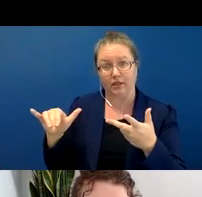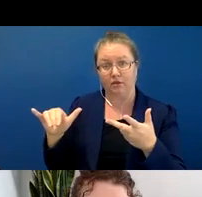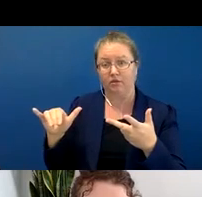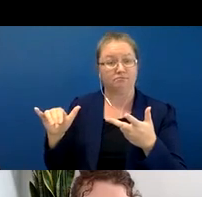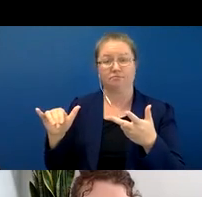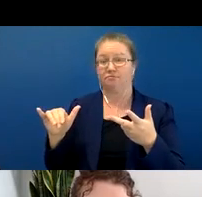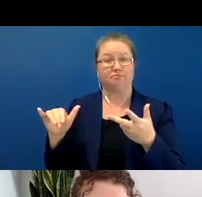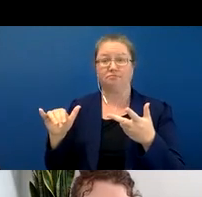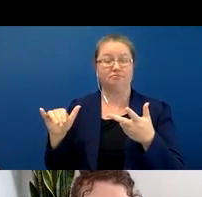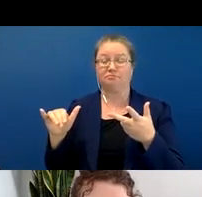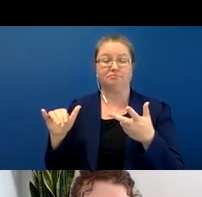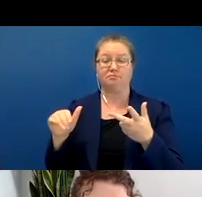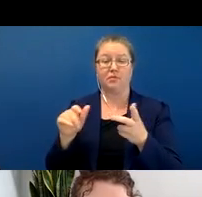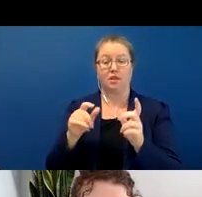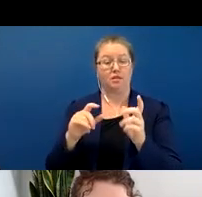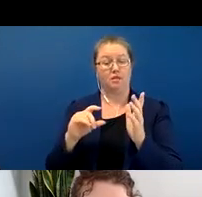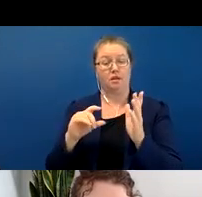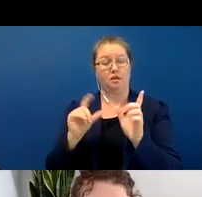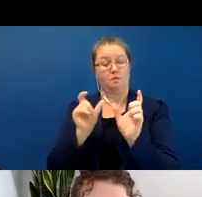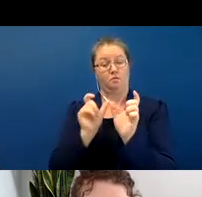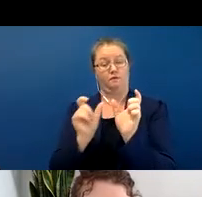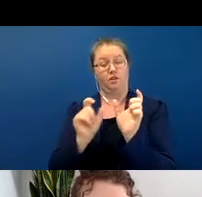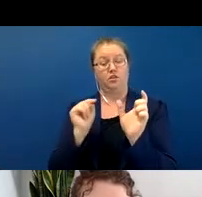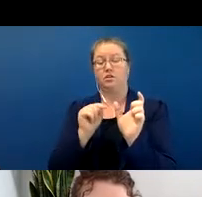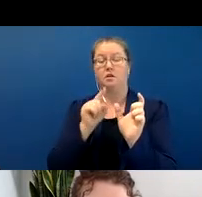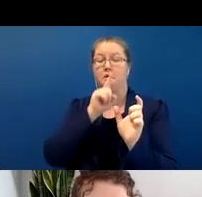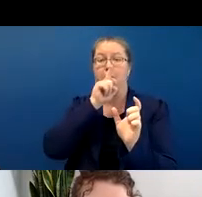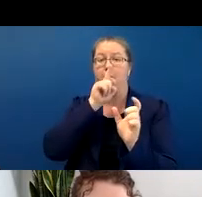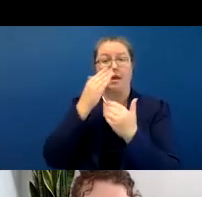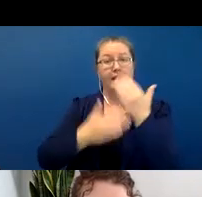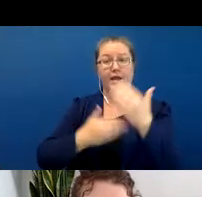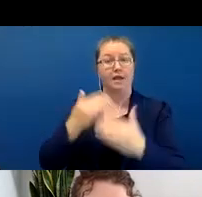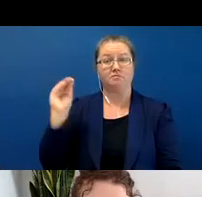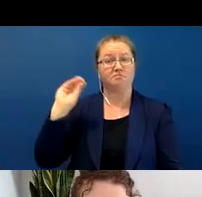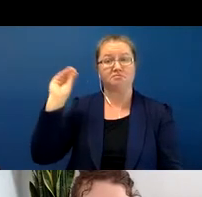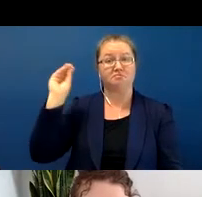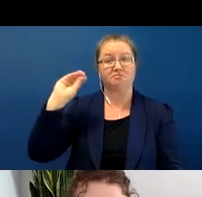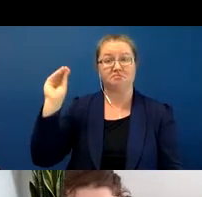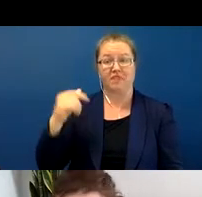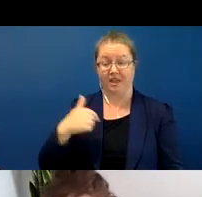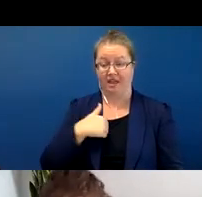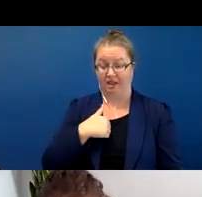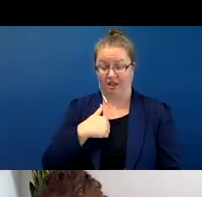the morphology of the language that says something about a hand so that's a misleading terminology